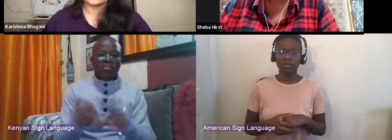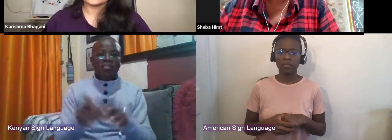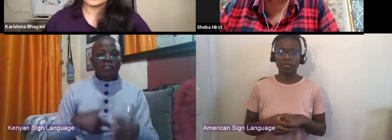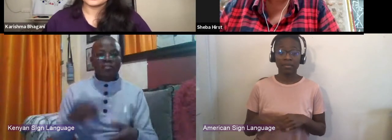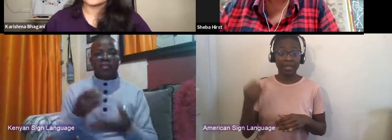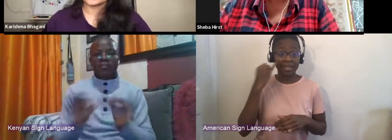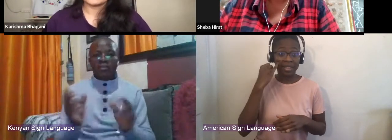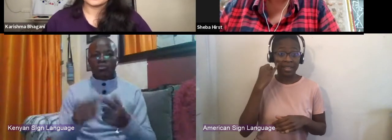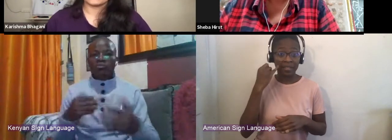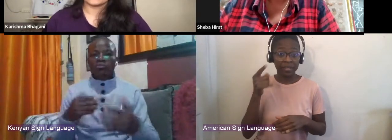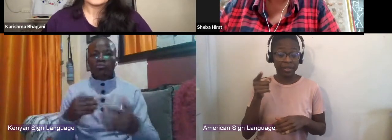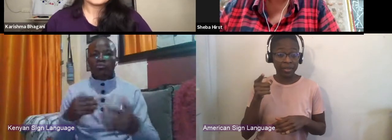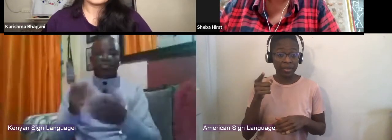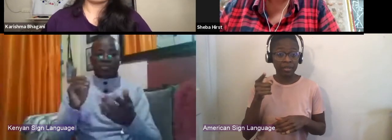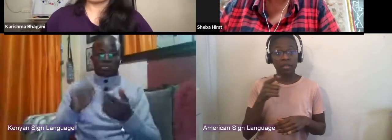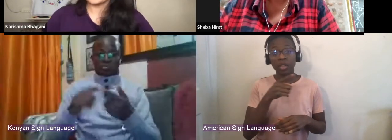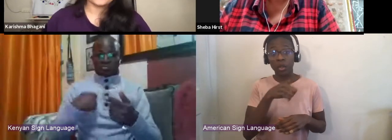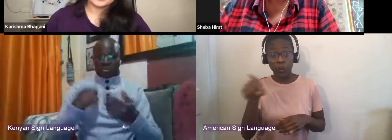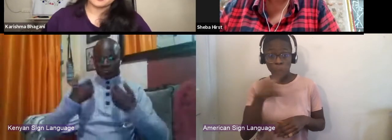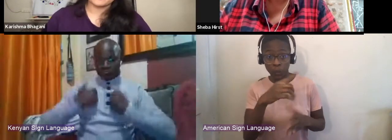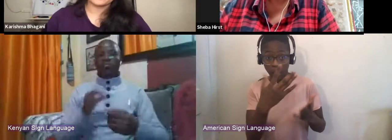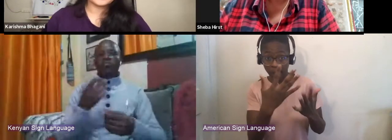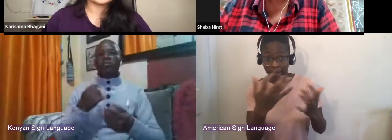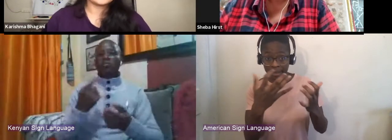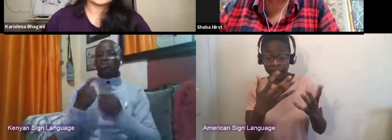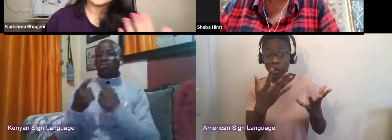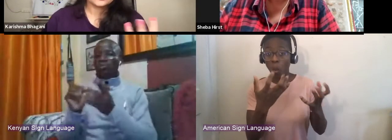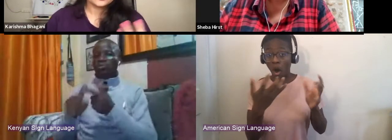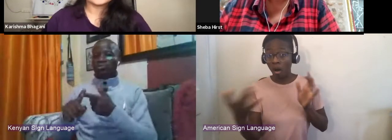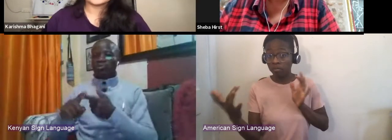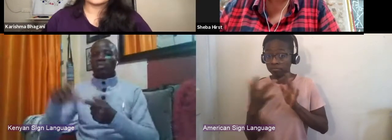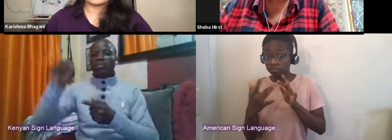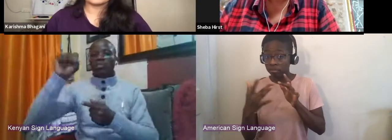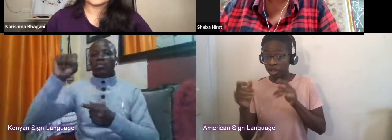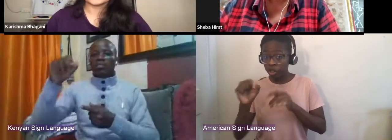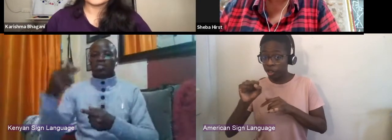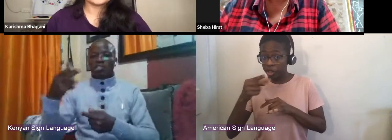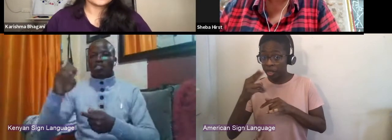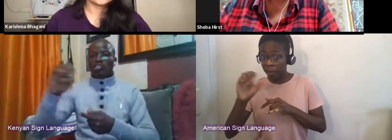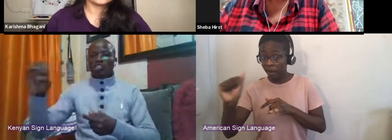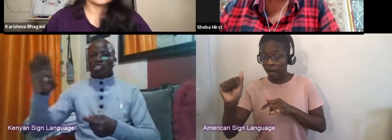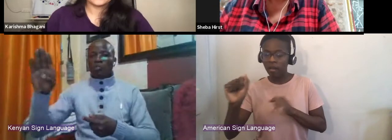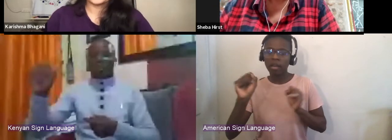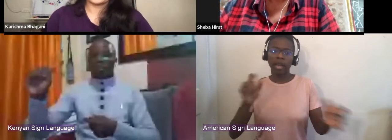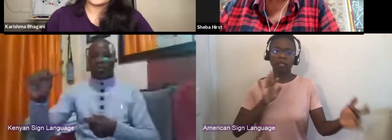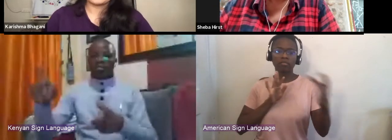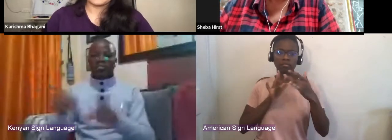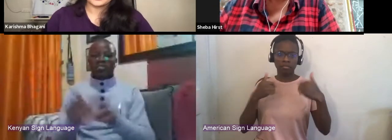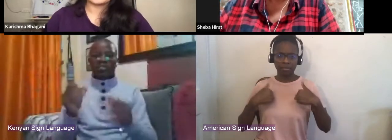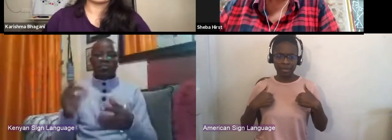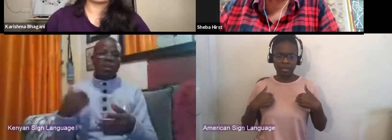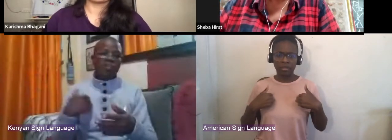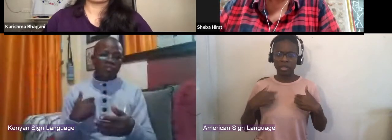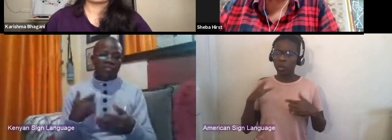to Sheba or pick our brain about more things, but curious if there's a space for us to follow you anywhere online.